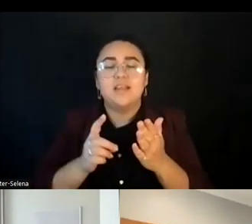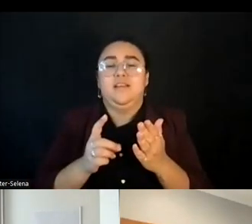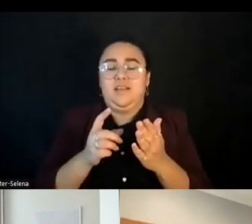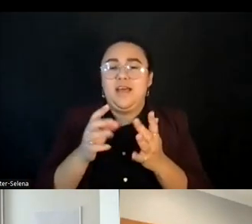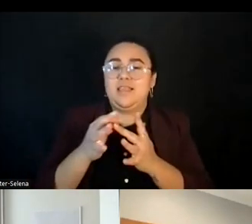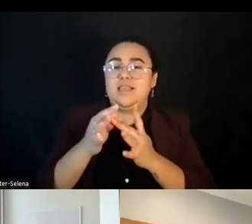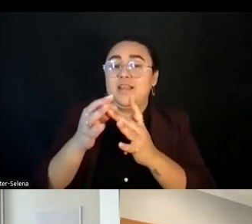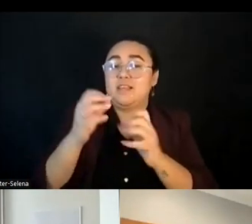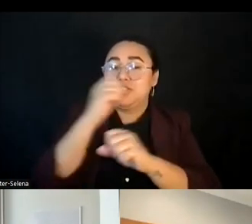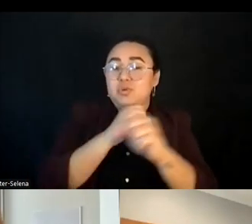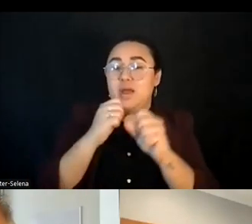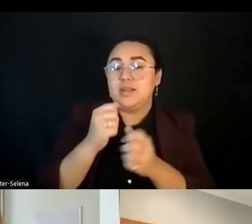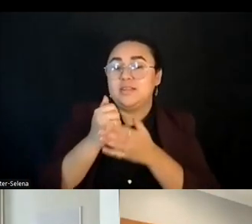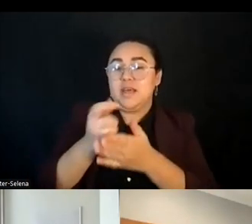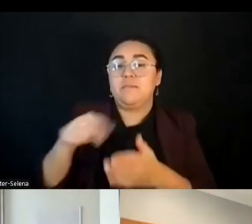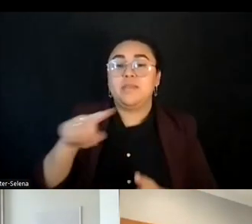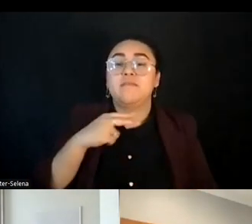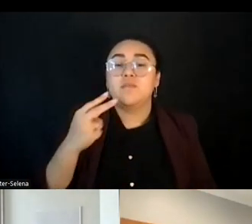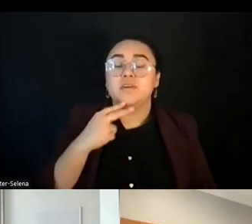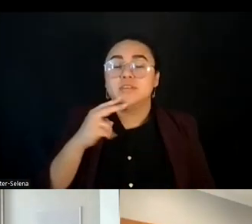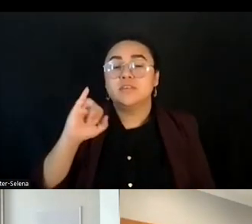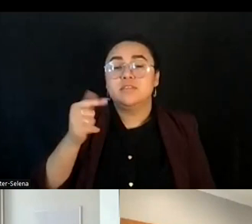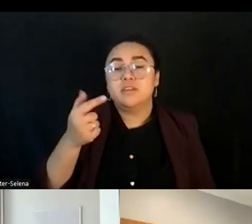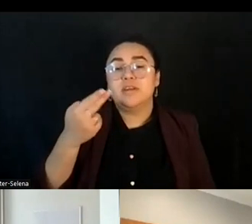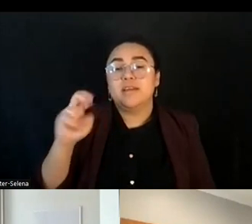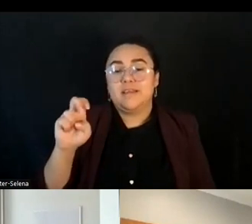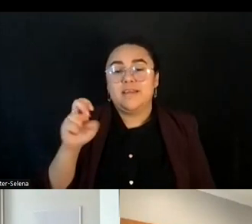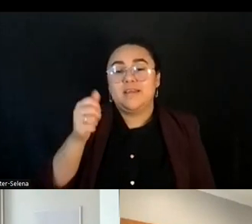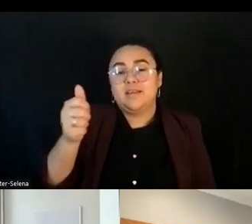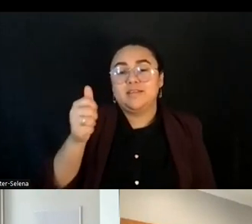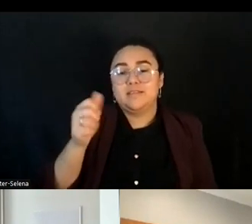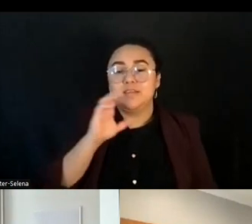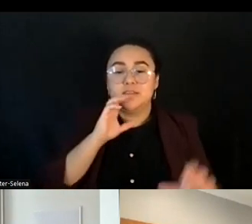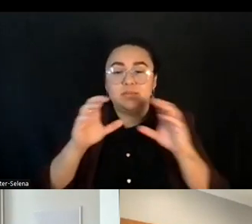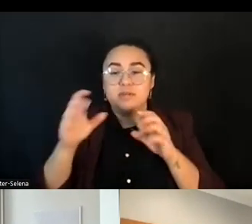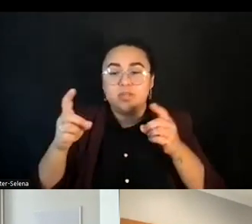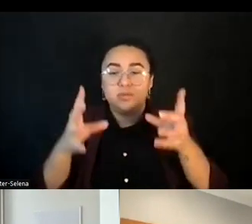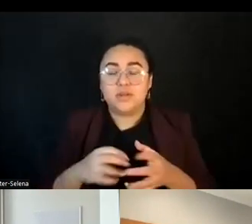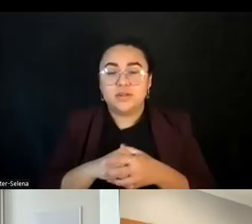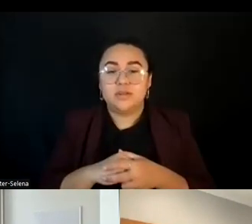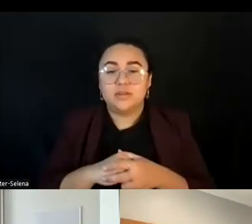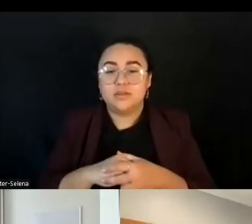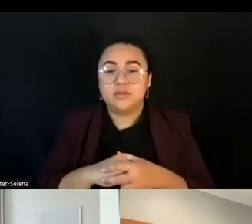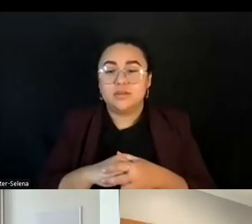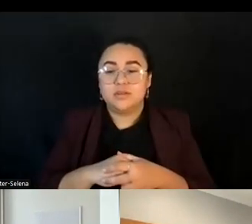Jung Hee was the communications director and chief architect of the communications Program